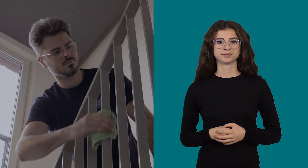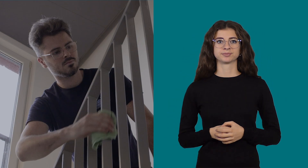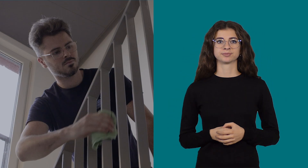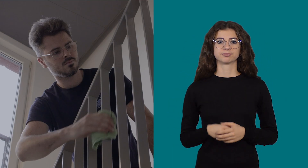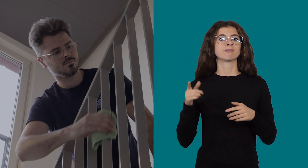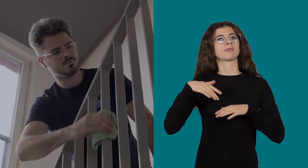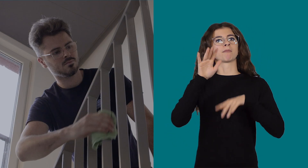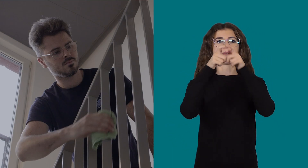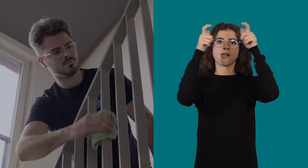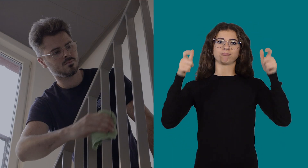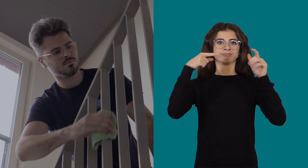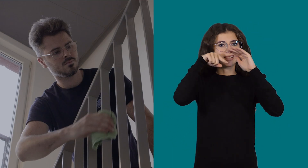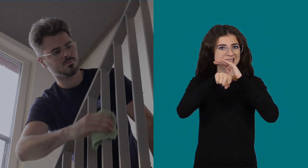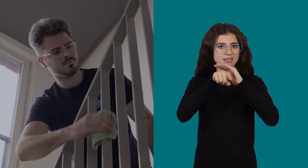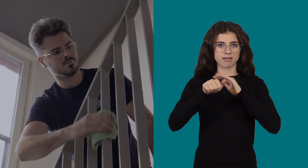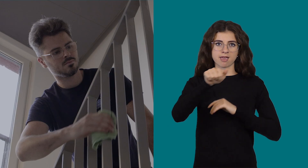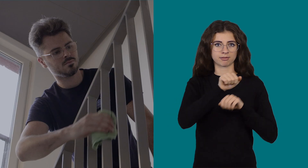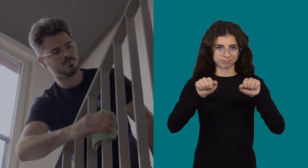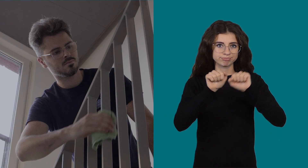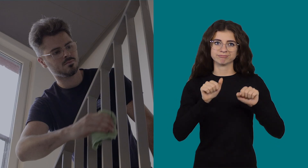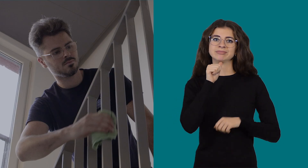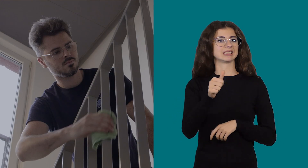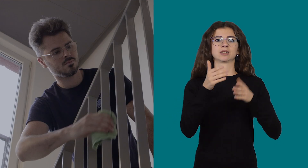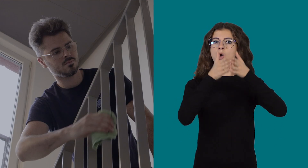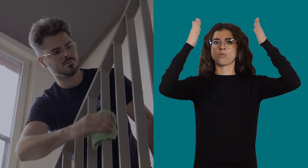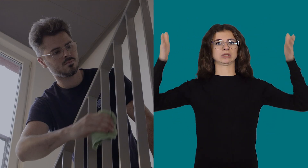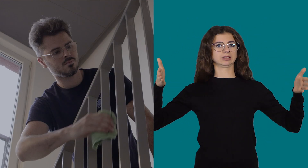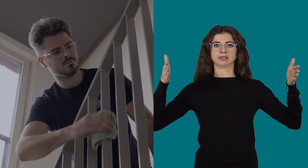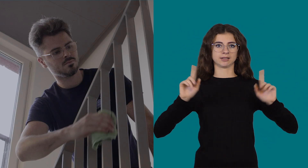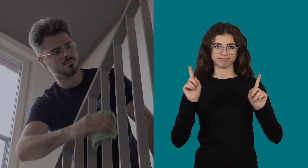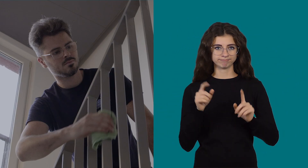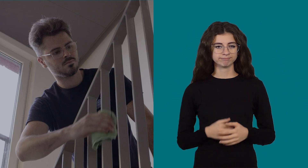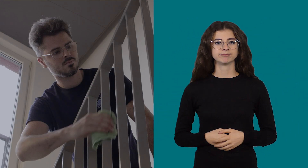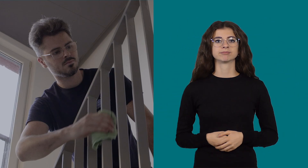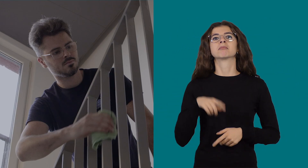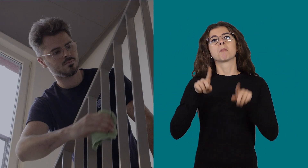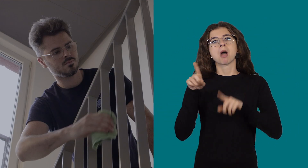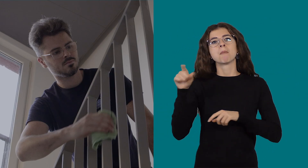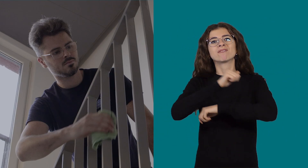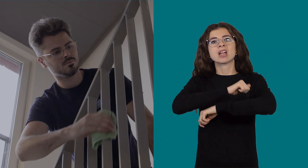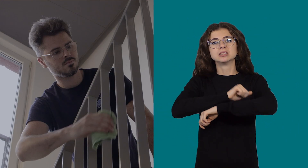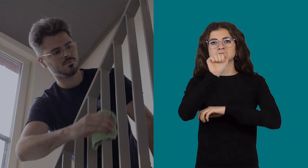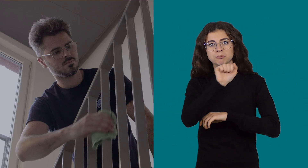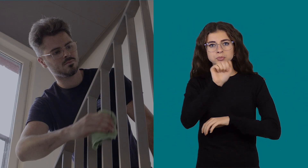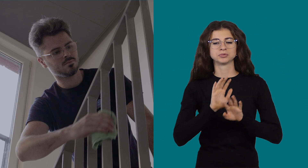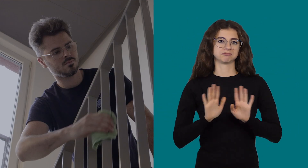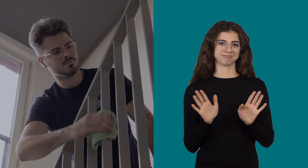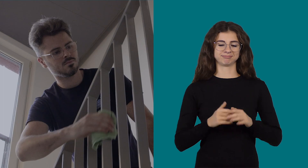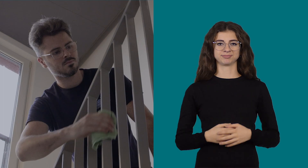He is mainly concerned with the interior not the exterior of a house. Sometimes he cleans the windows.